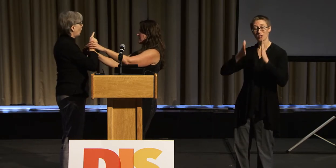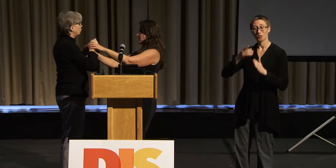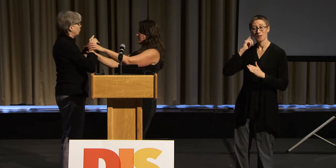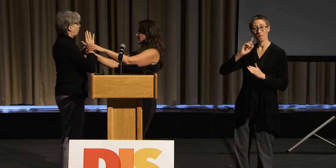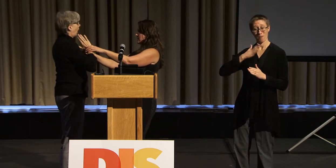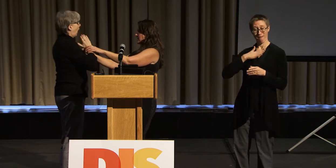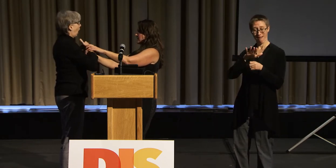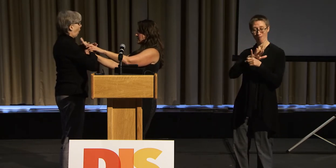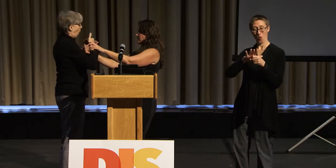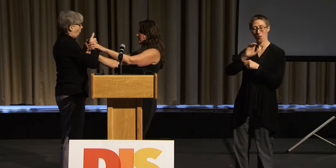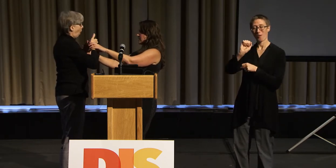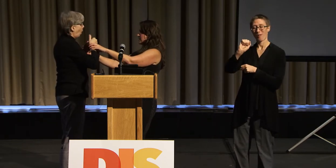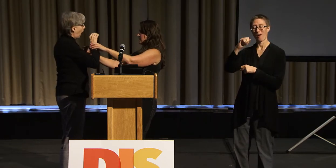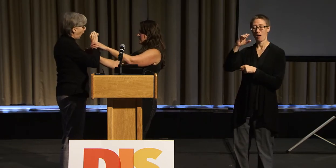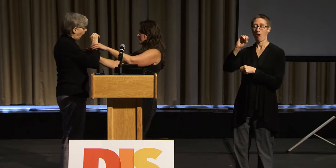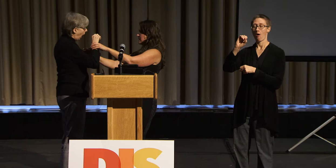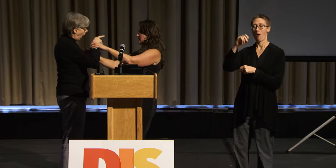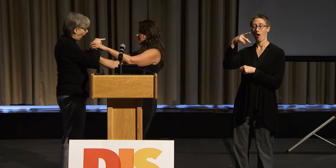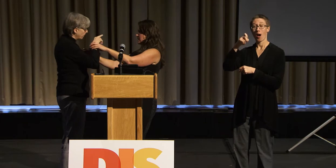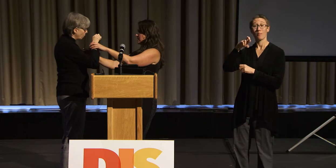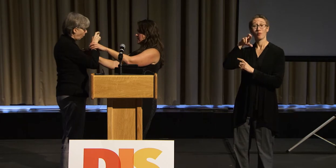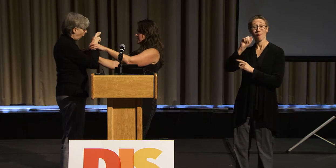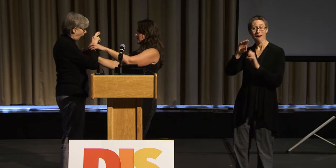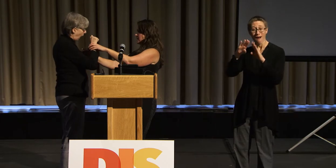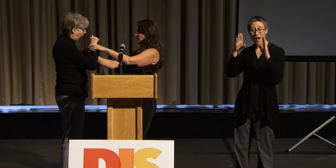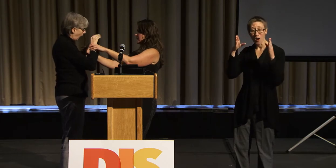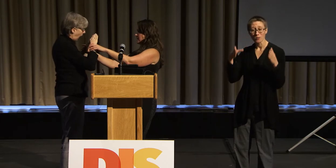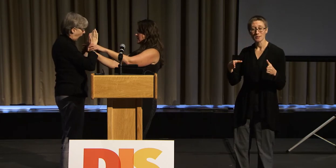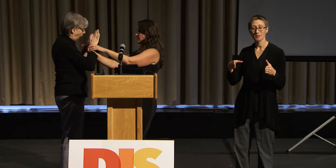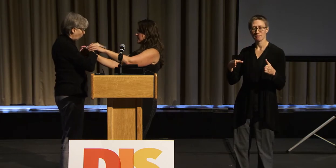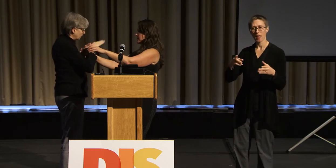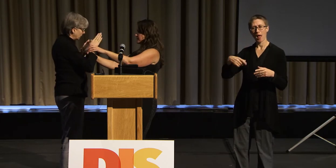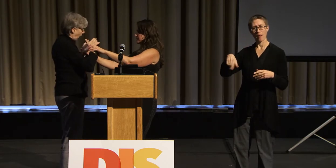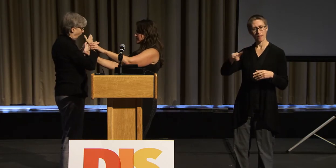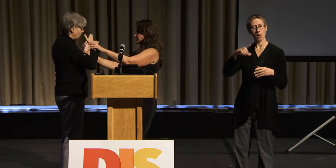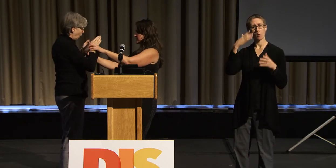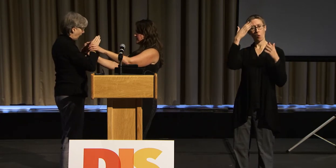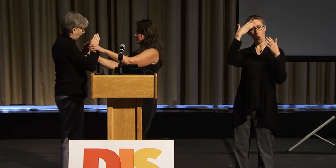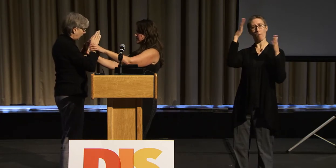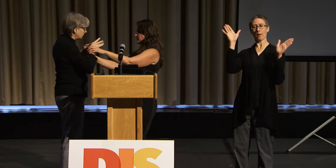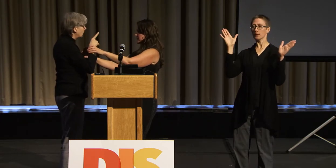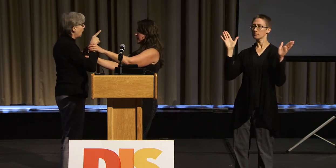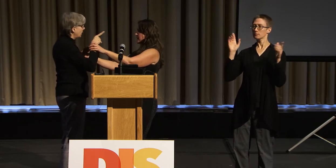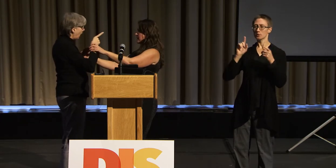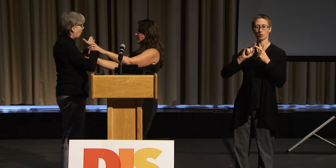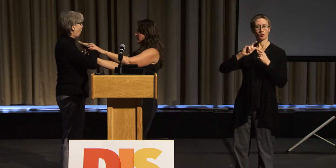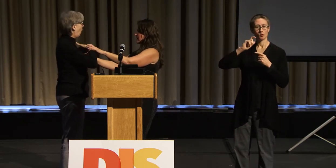And they were open to racial justice inclusion.